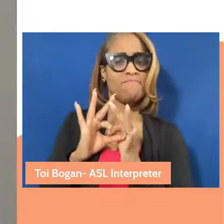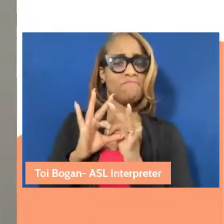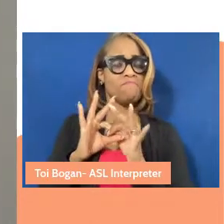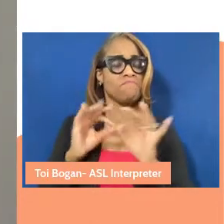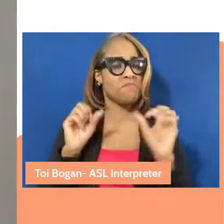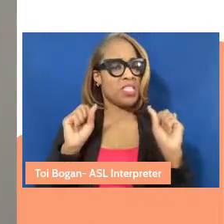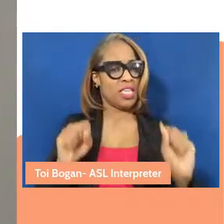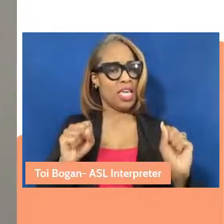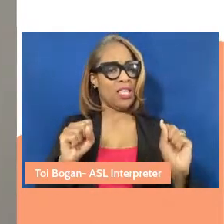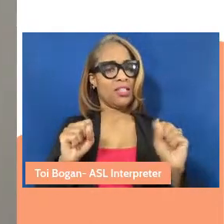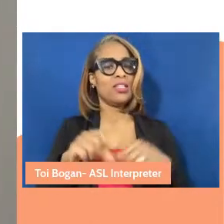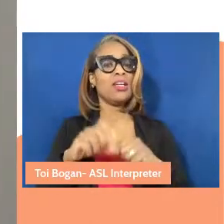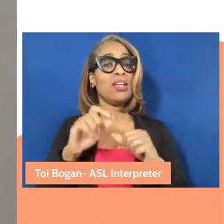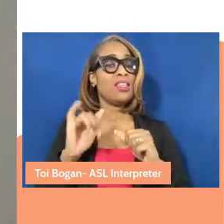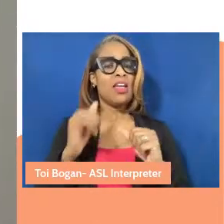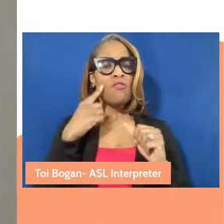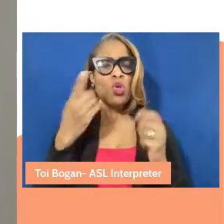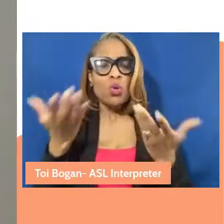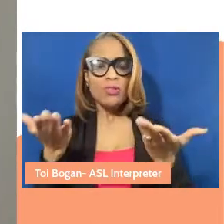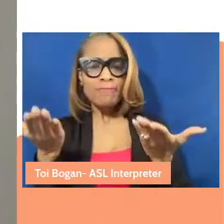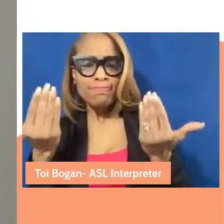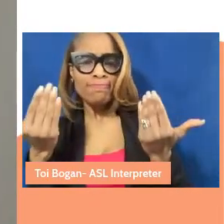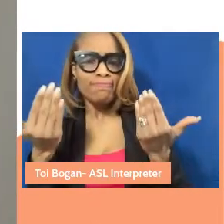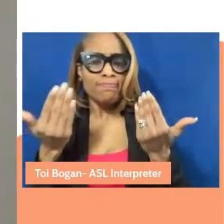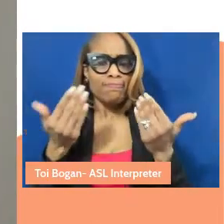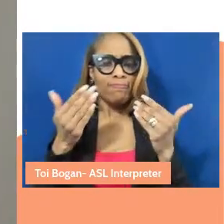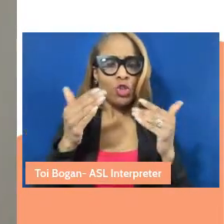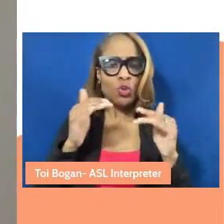This is a call to lean into it. Lean into the chat. Lean into the space